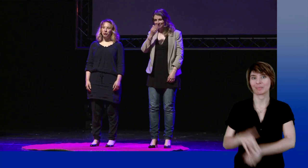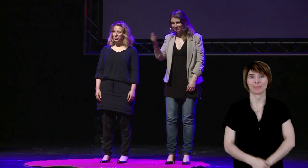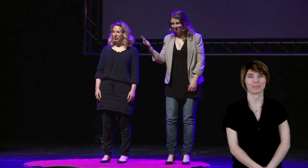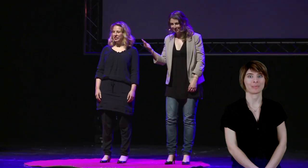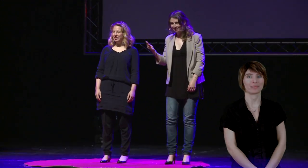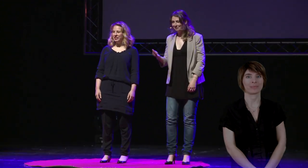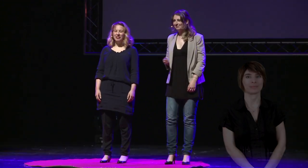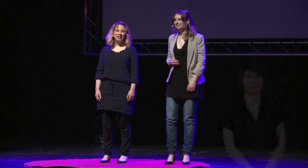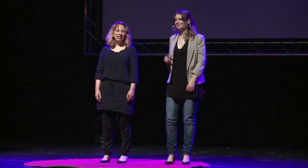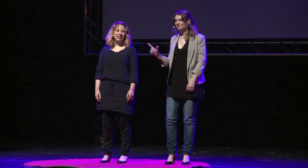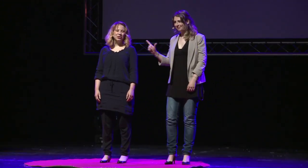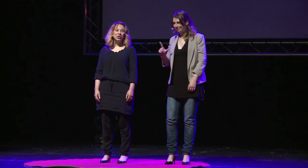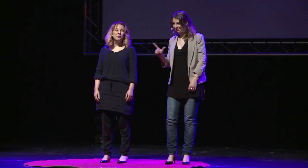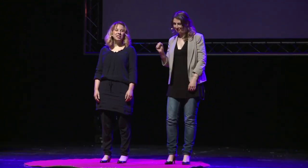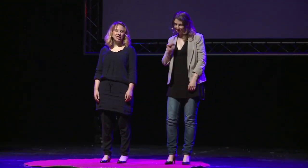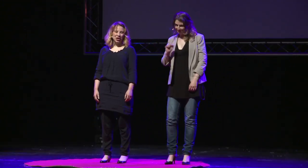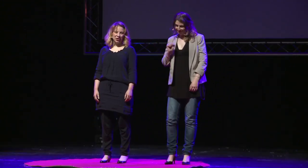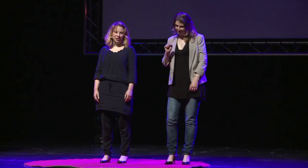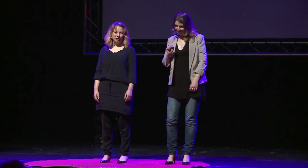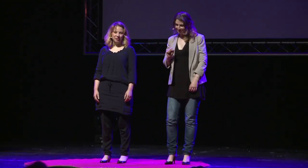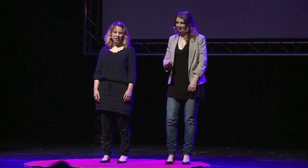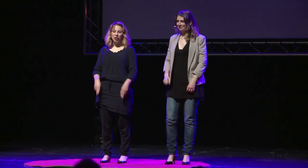Hello, we are sisters.